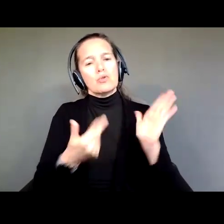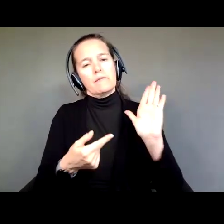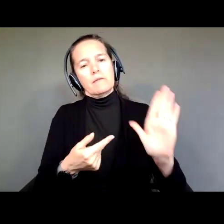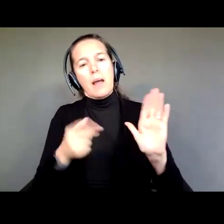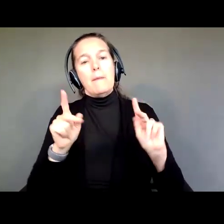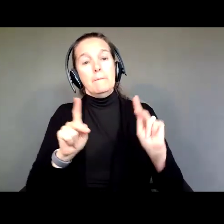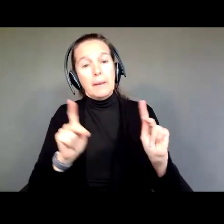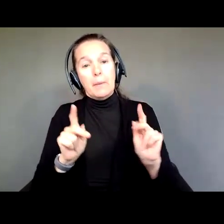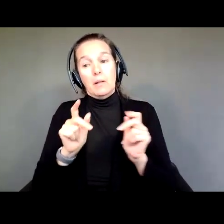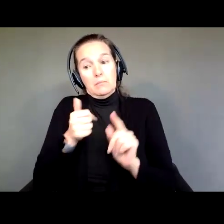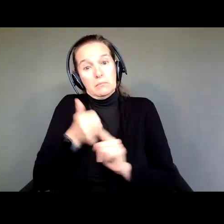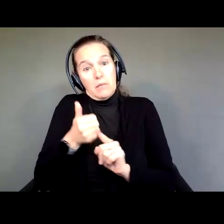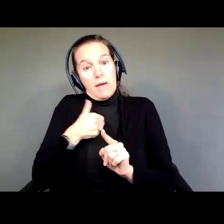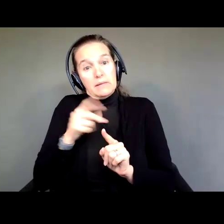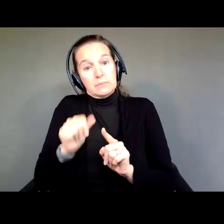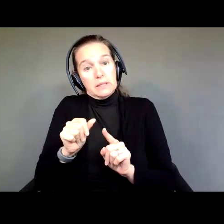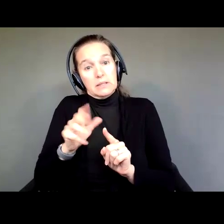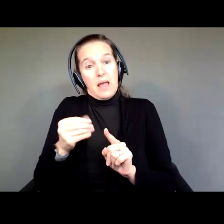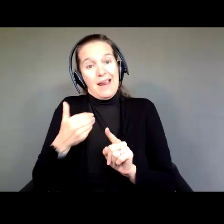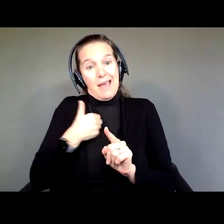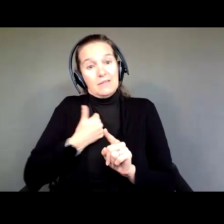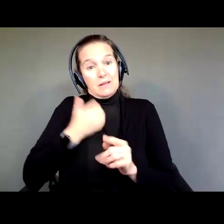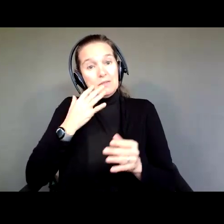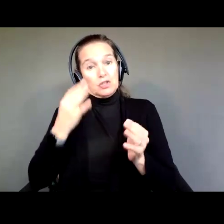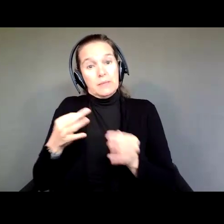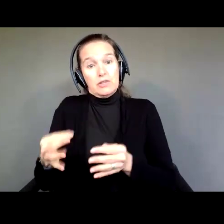self determined, who make more choices, have better lives.